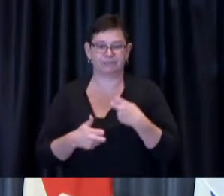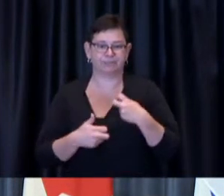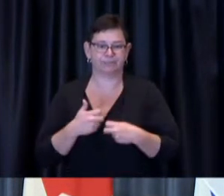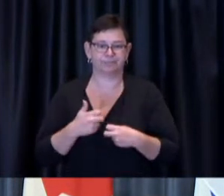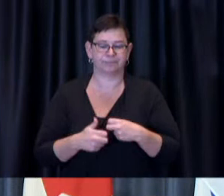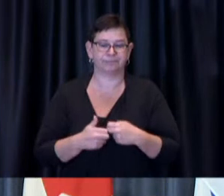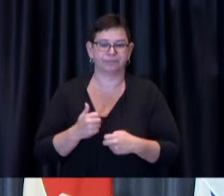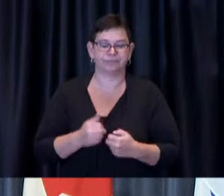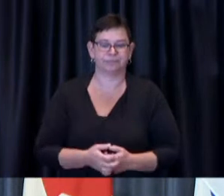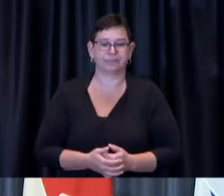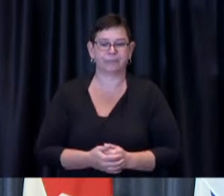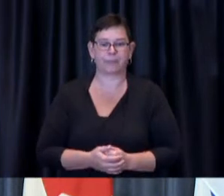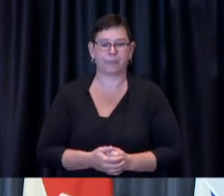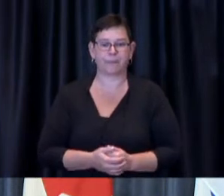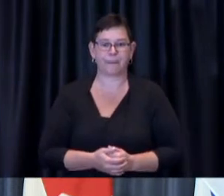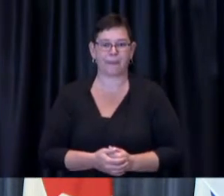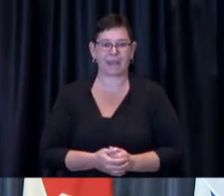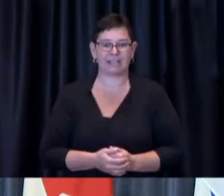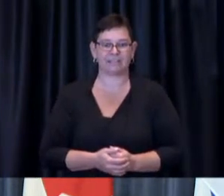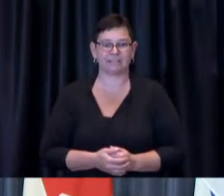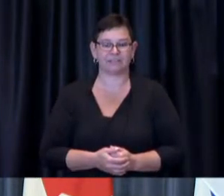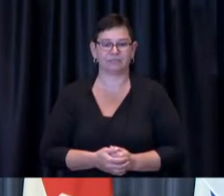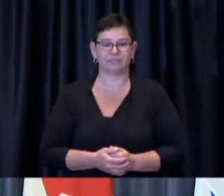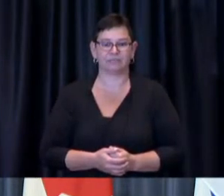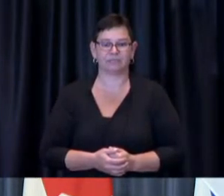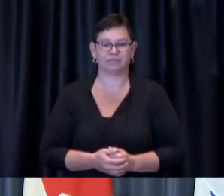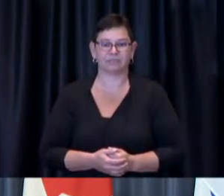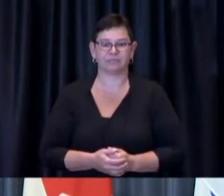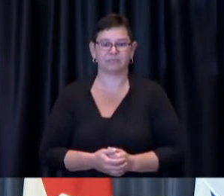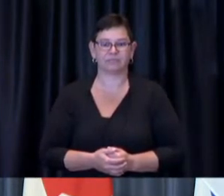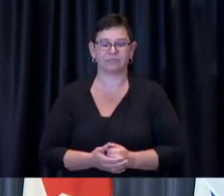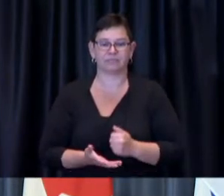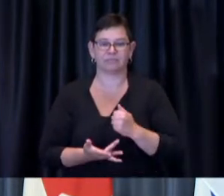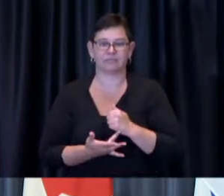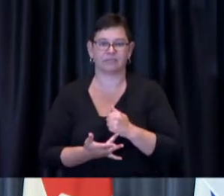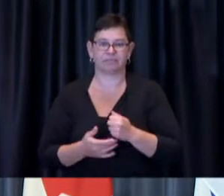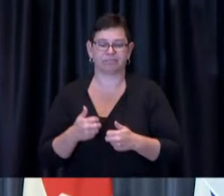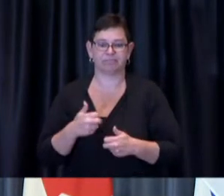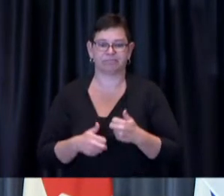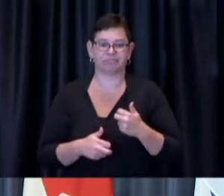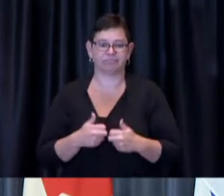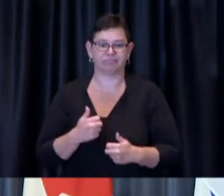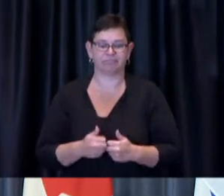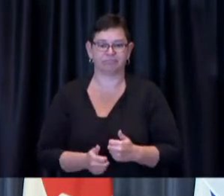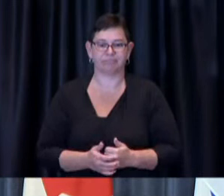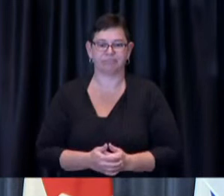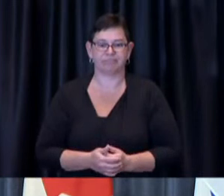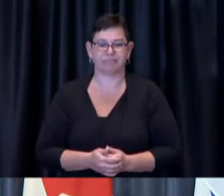good data and good people who you can trust to tell you the truth